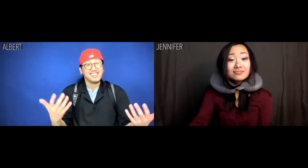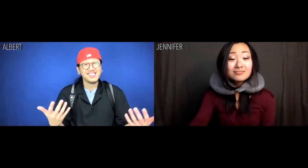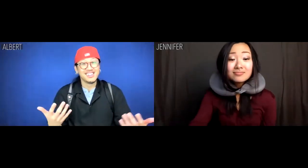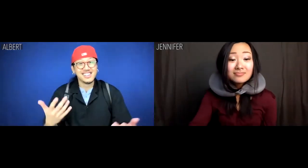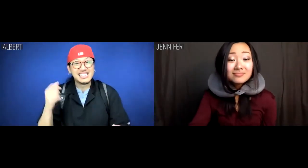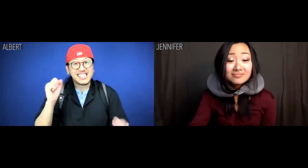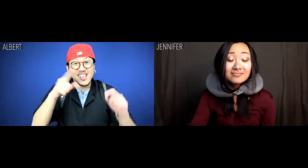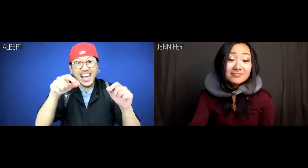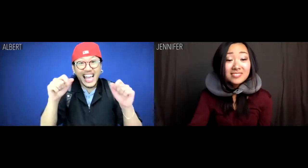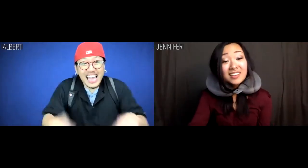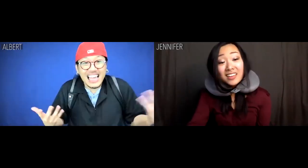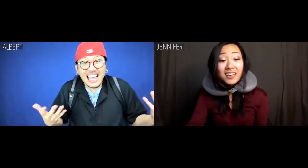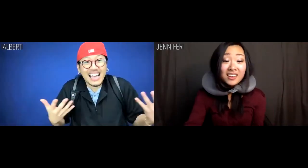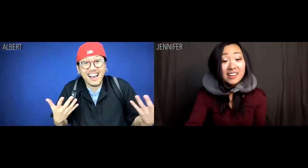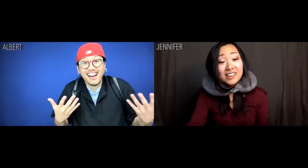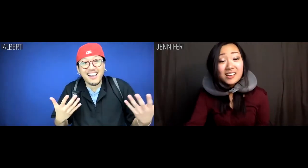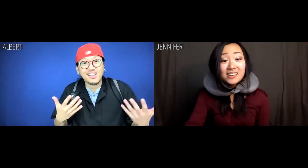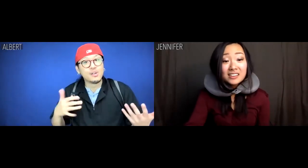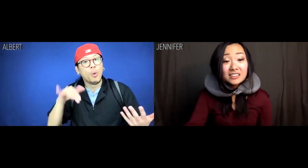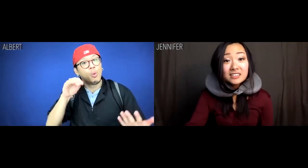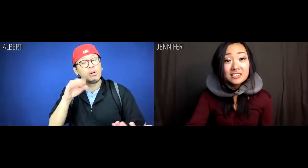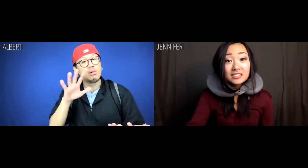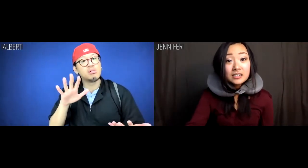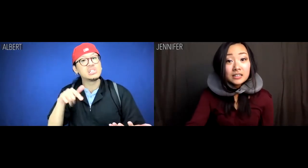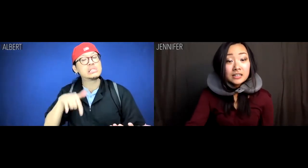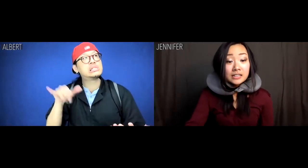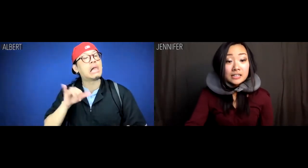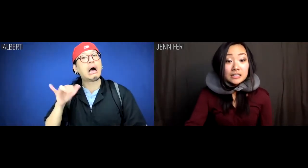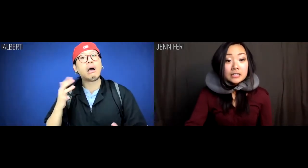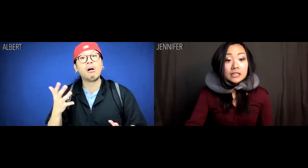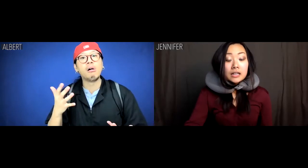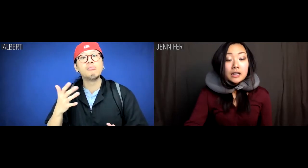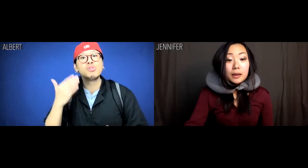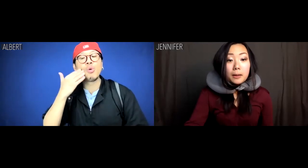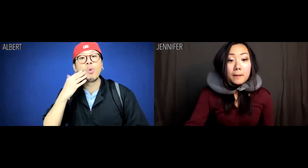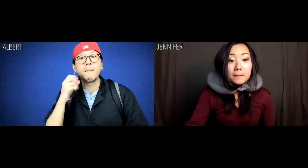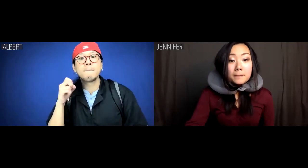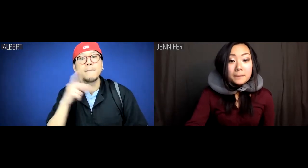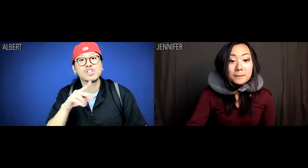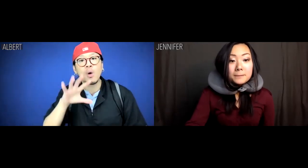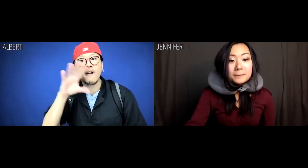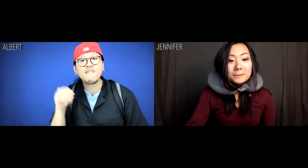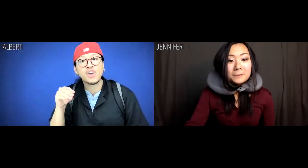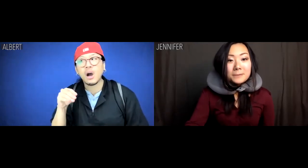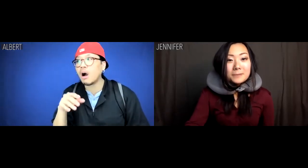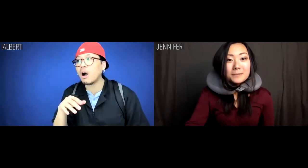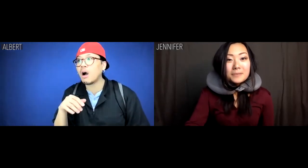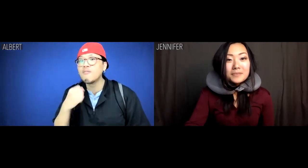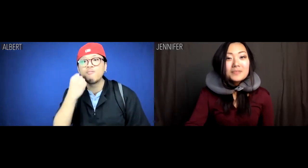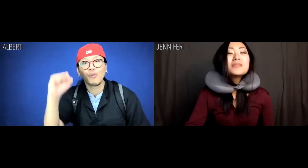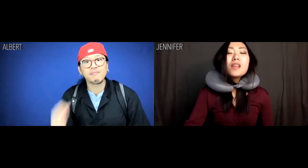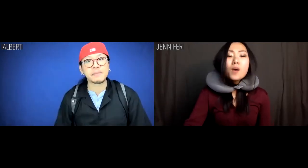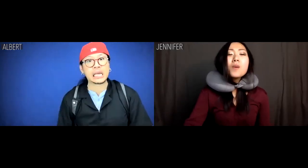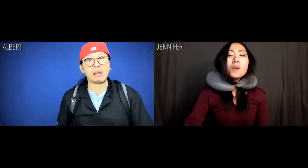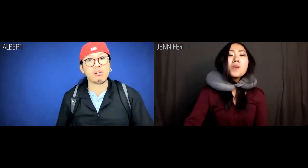Albert: You can. Yo, this will be just like the Back to Africa movement!